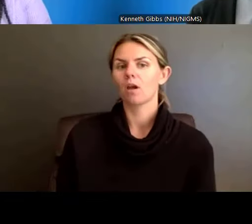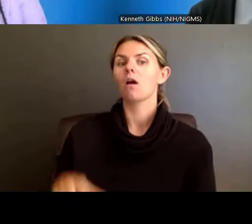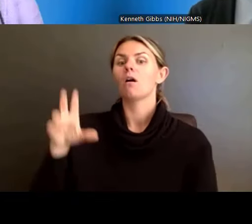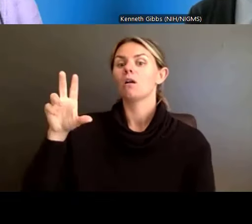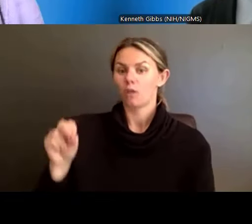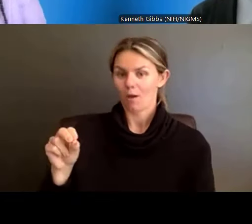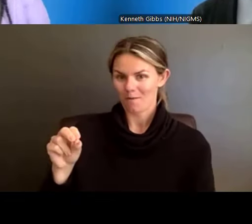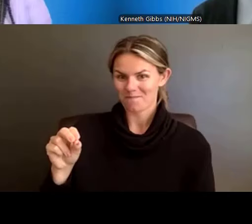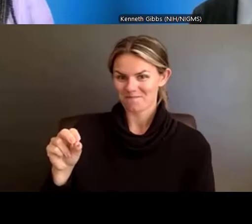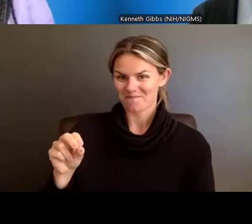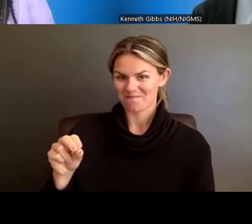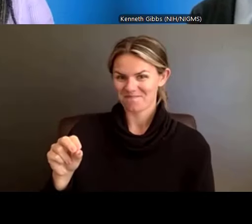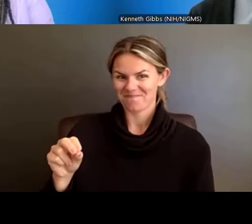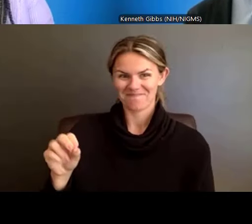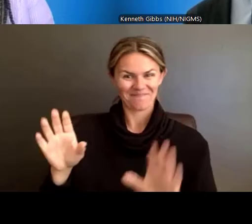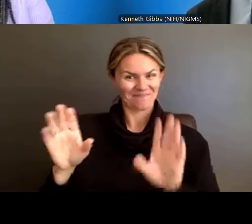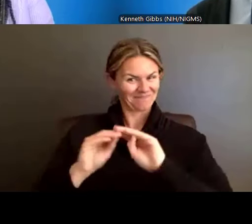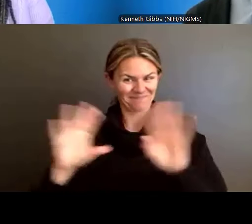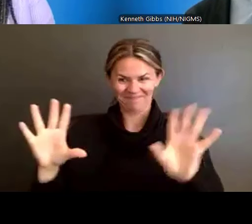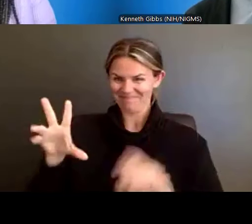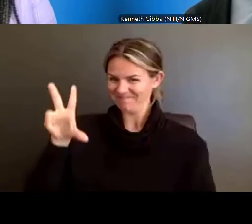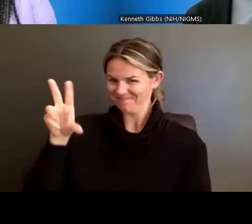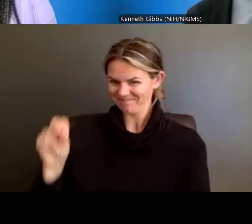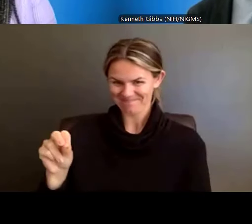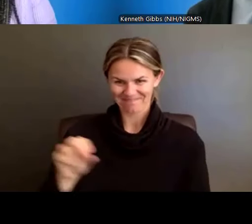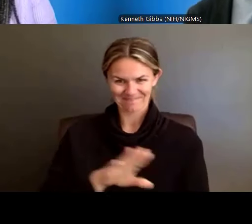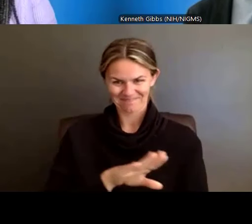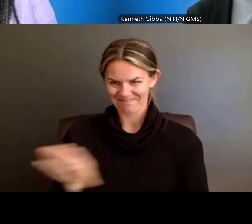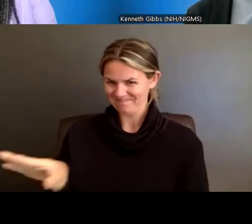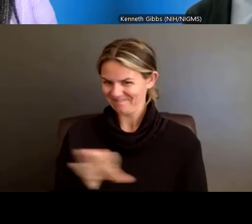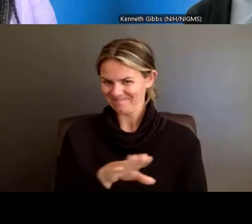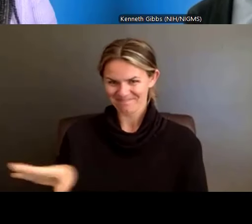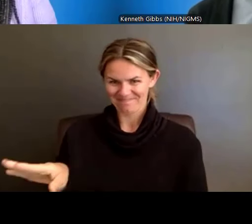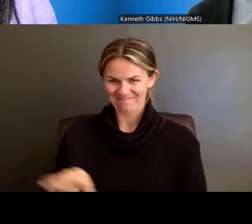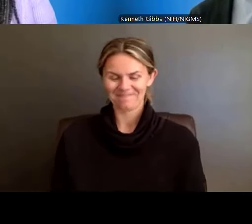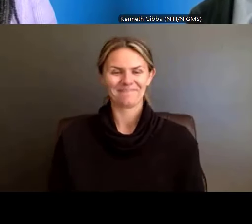I will just make it very, very simple -- no.